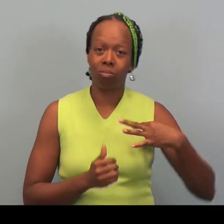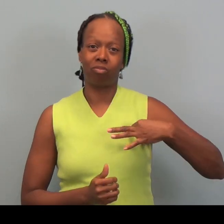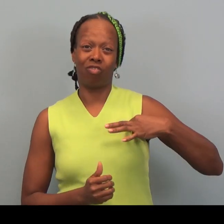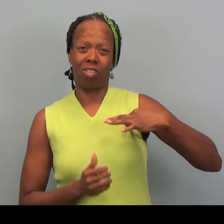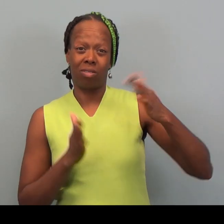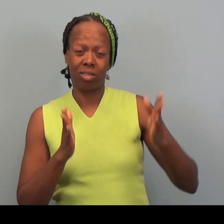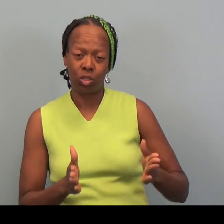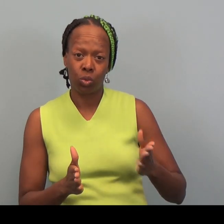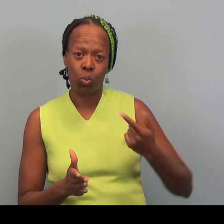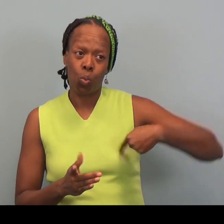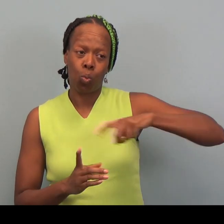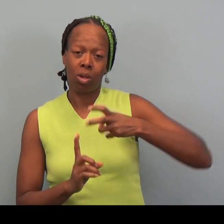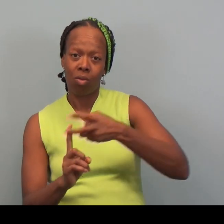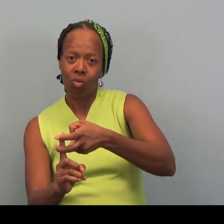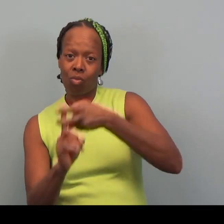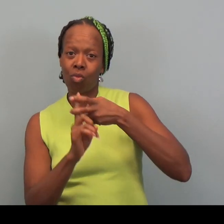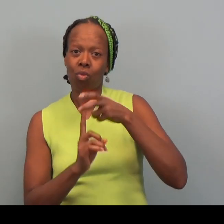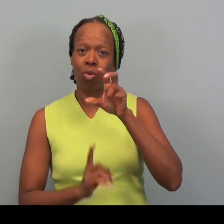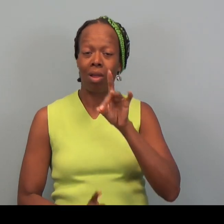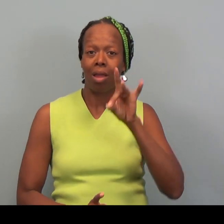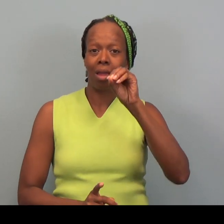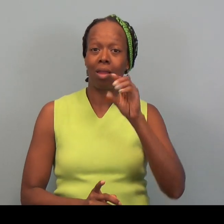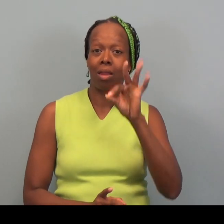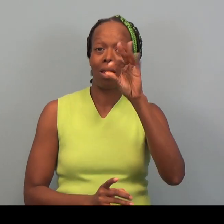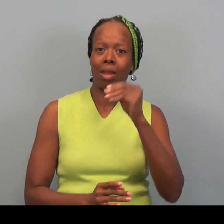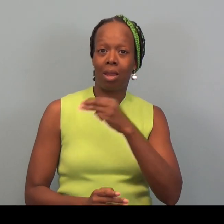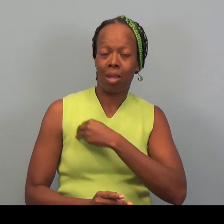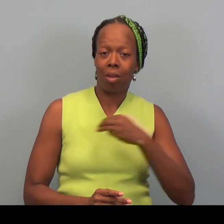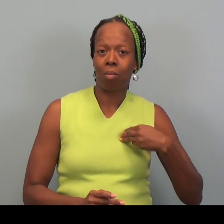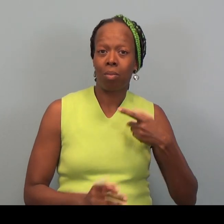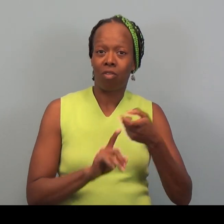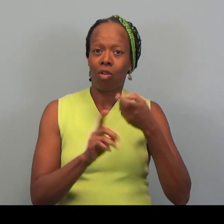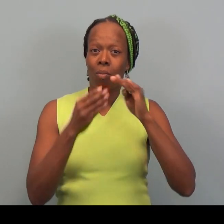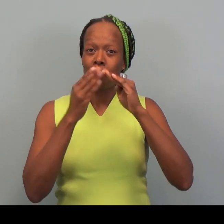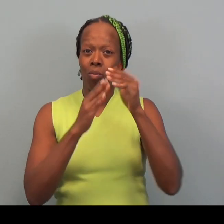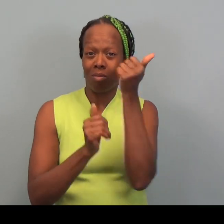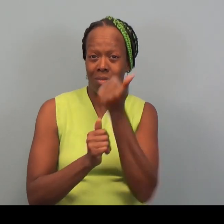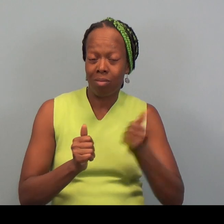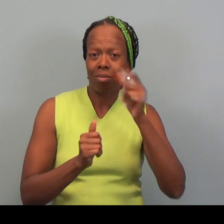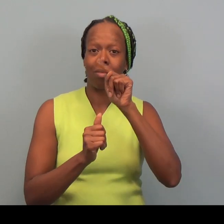We recruit 80 to 90 members of the community every tax season.